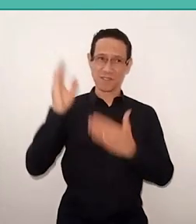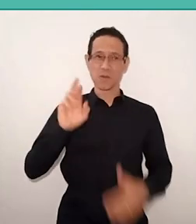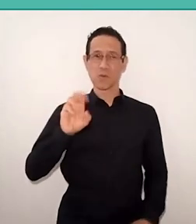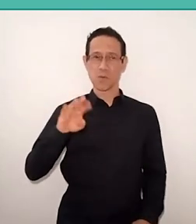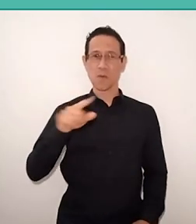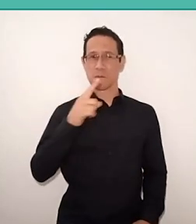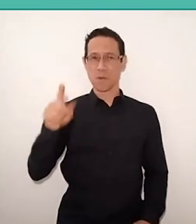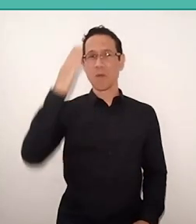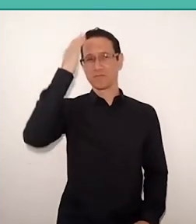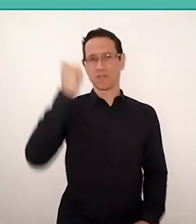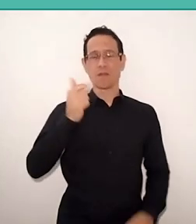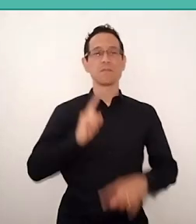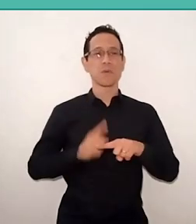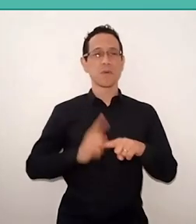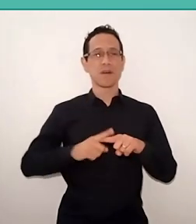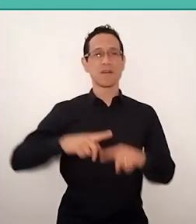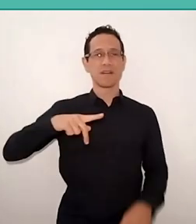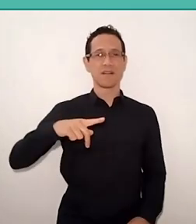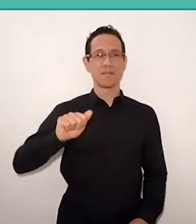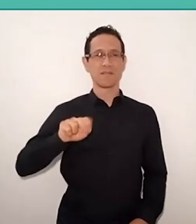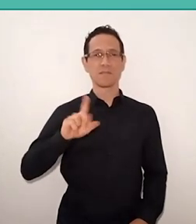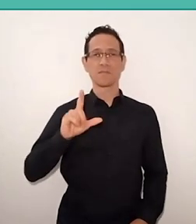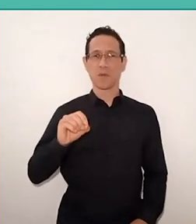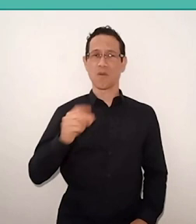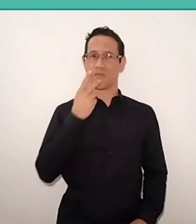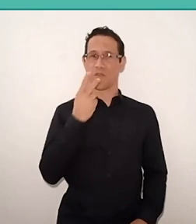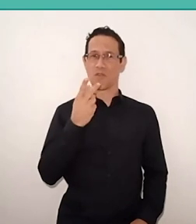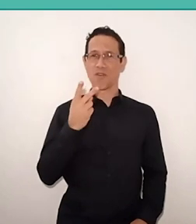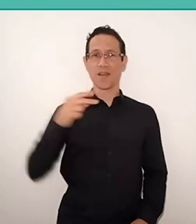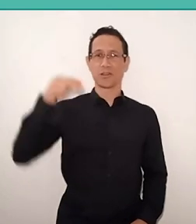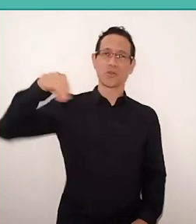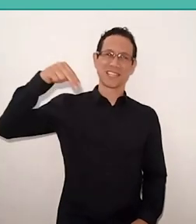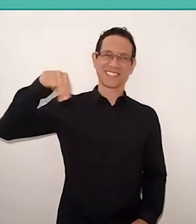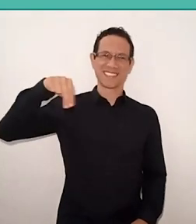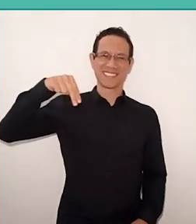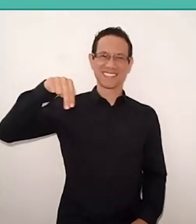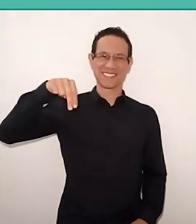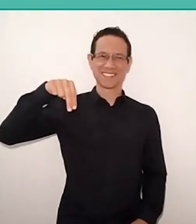Paulo always was, and Romão said yes, a Brazilian northeaster